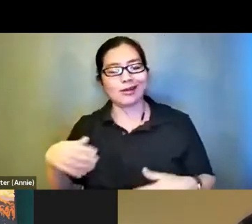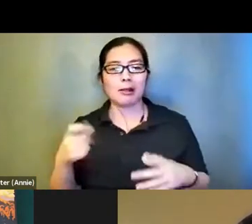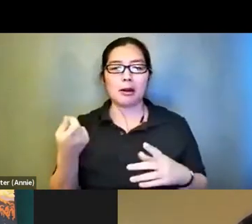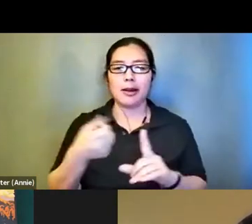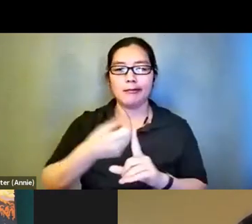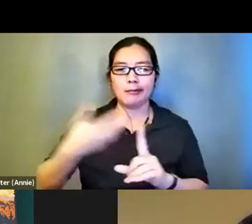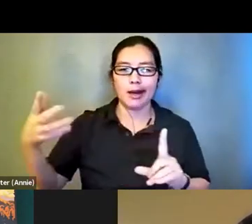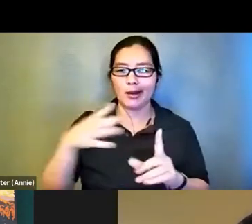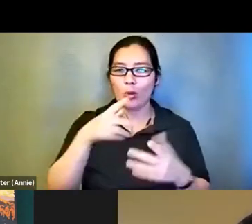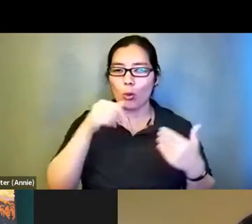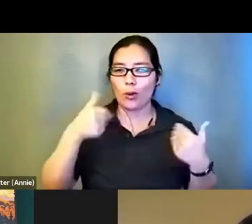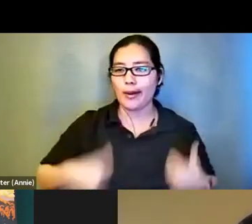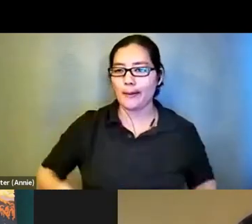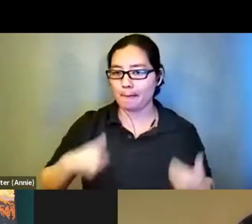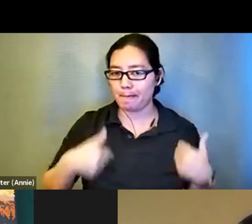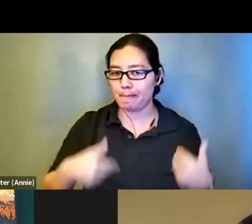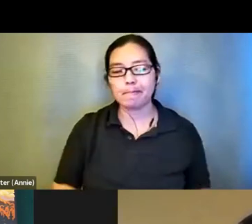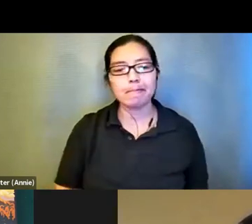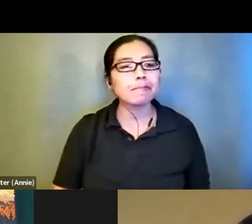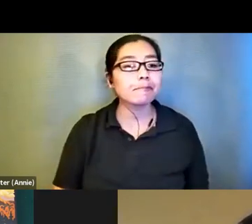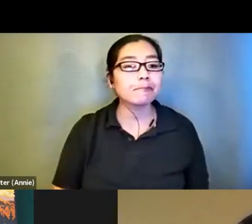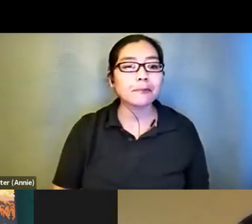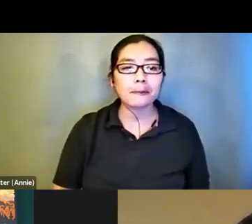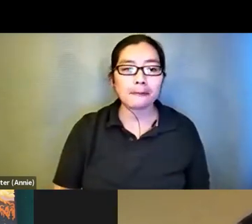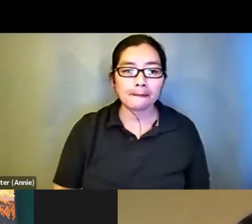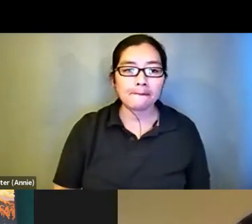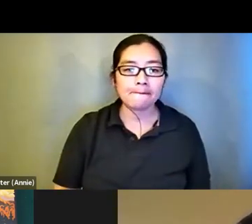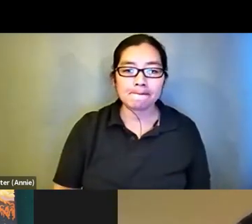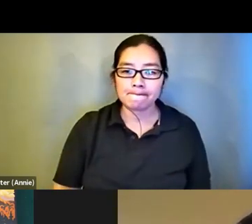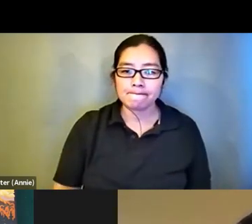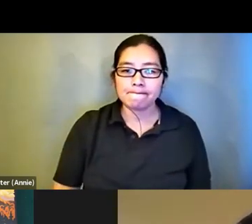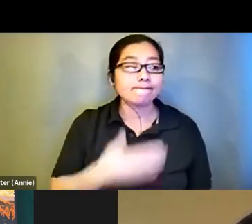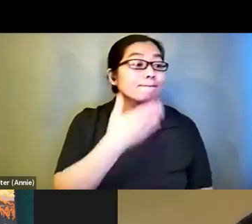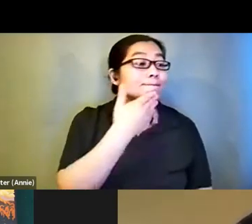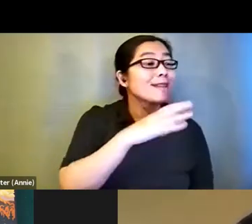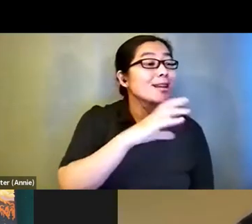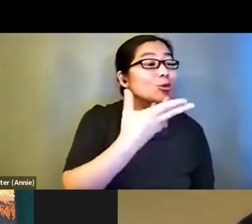Emily Beitiks: Thank you, Charity. Chad.